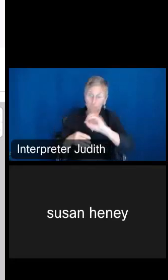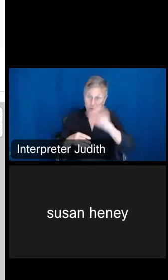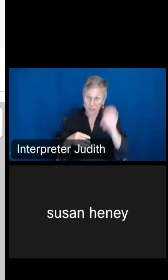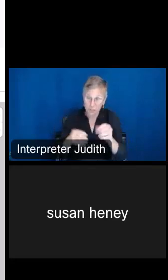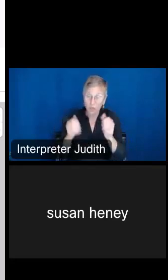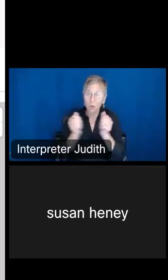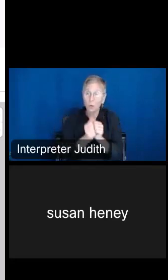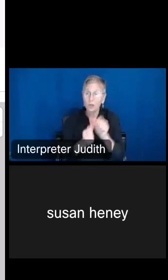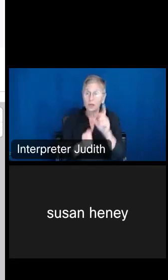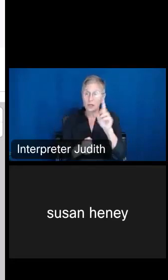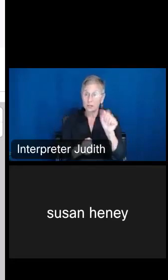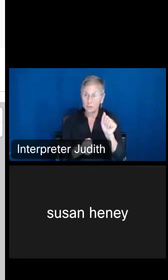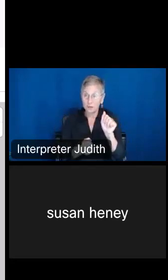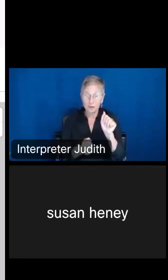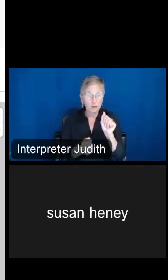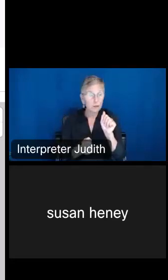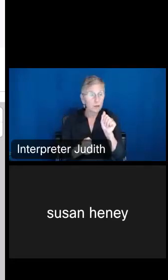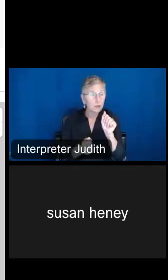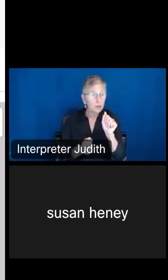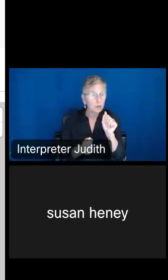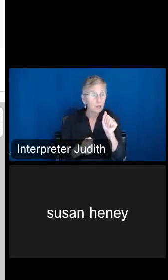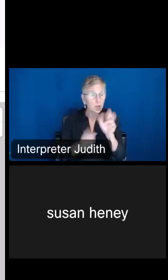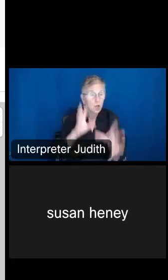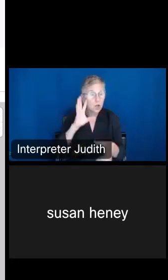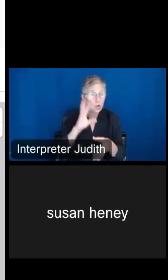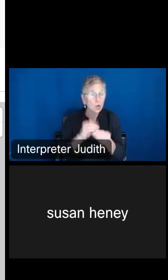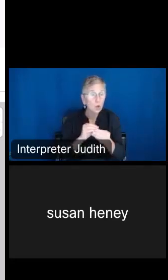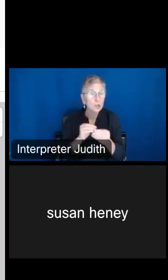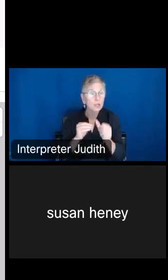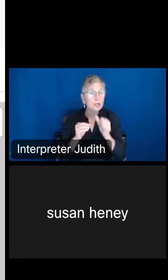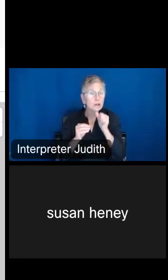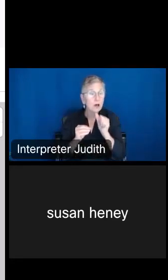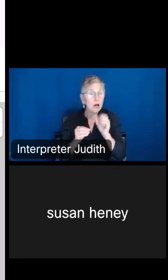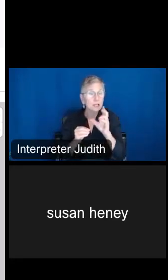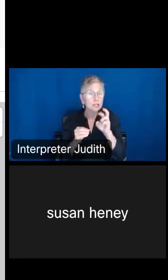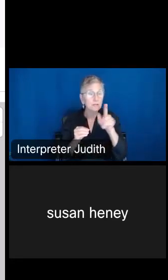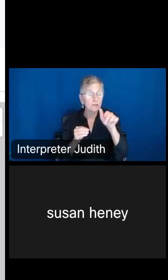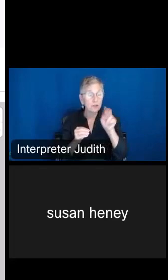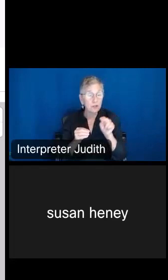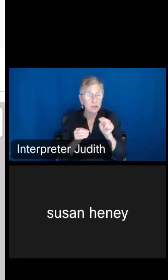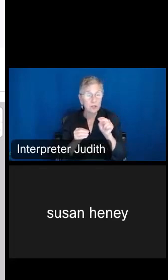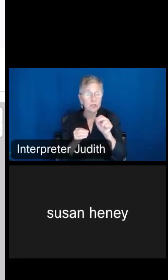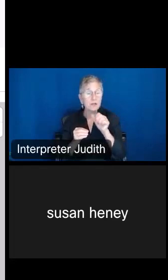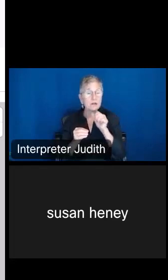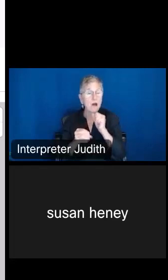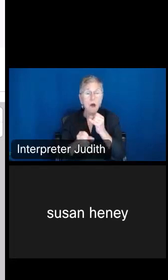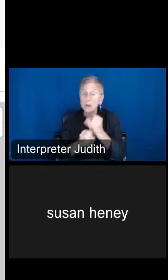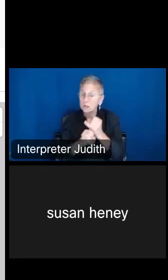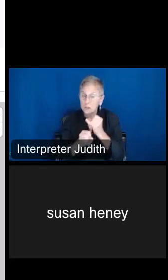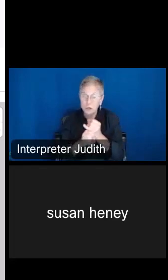with a disability, total civilian noninstitutionalized population estimate. And my map just automatically